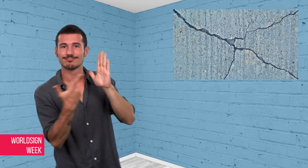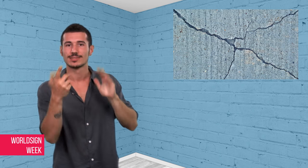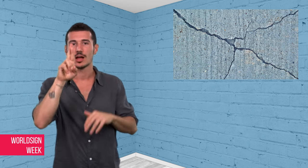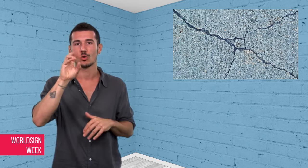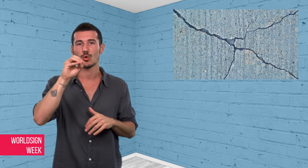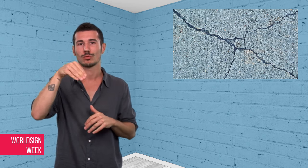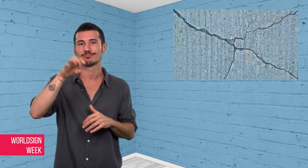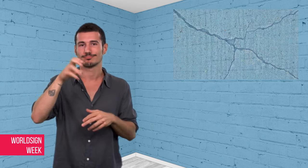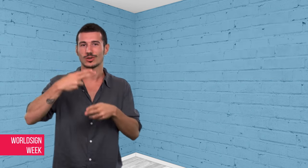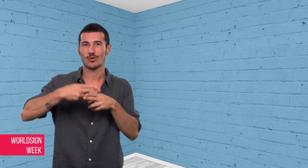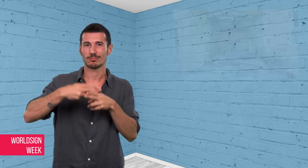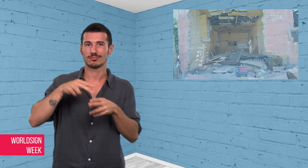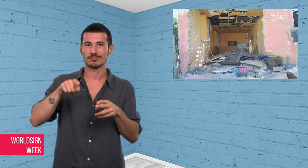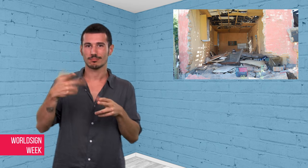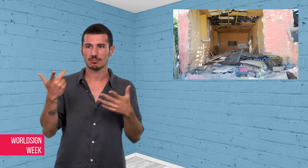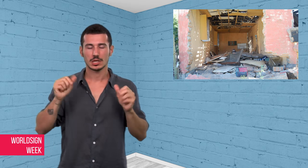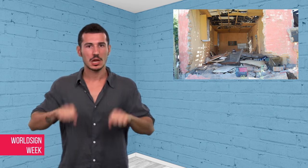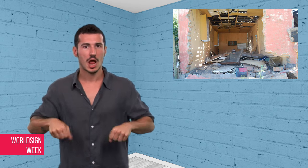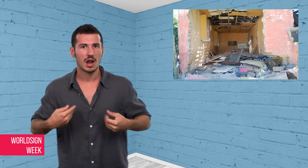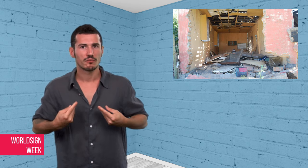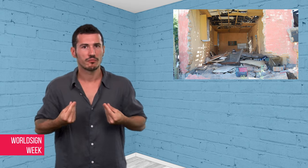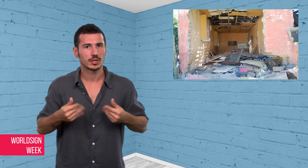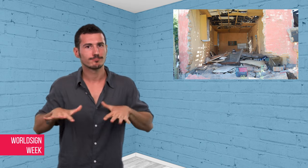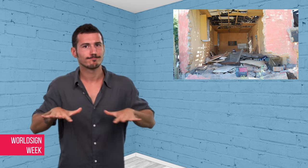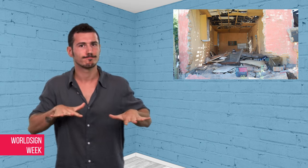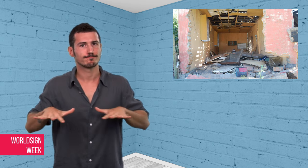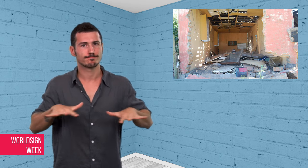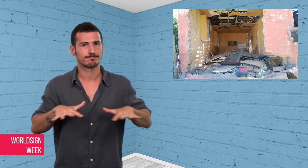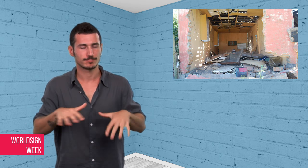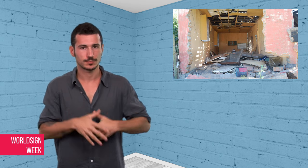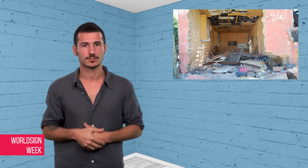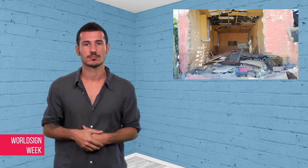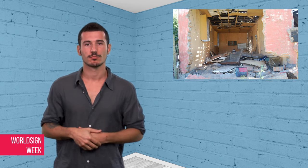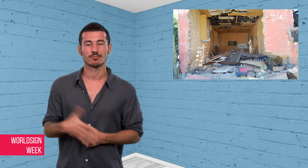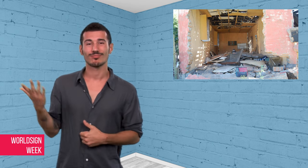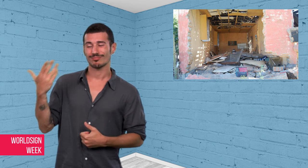The latest reports showed the death toll to